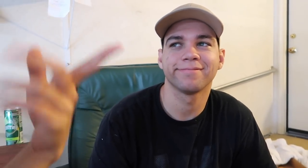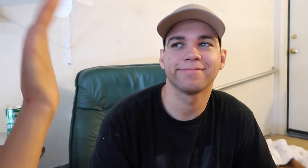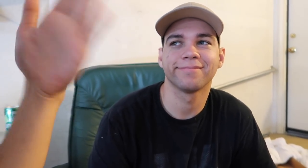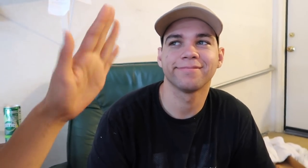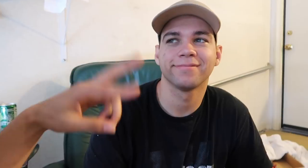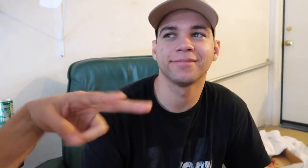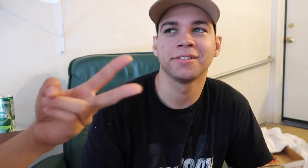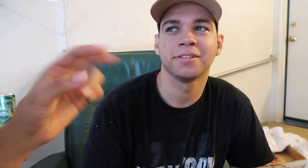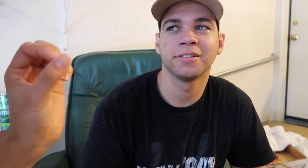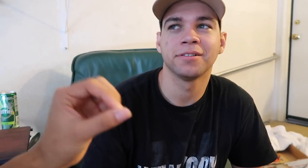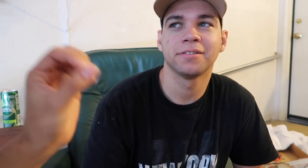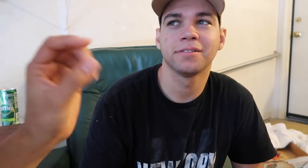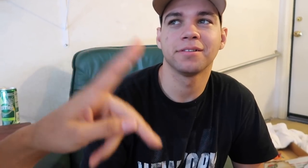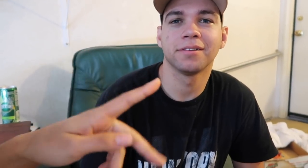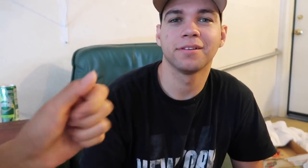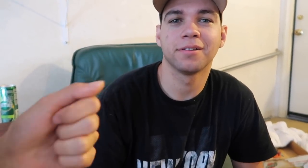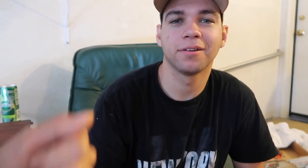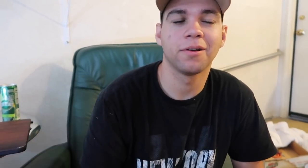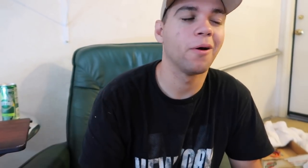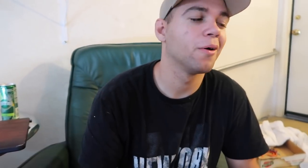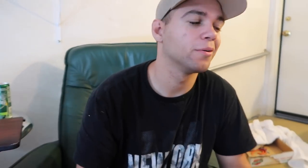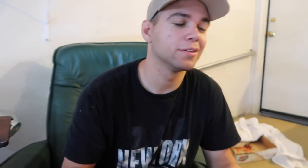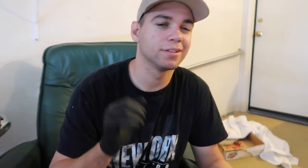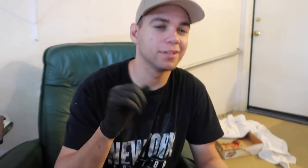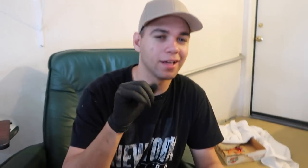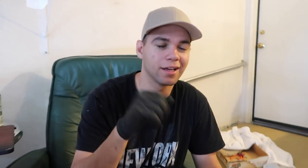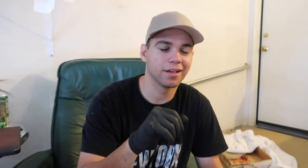E: They don't know what you mean, putting it back together E: Maybe you should explain